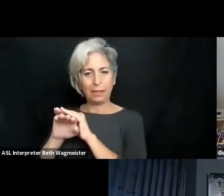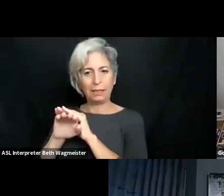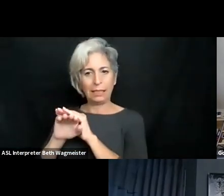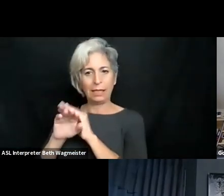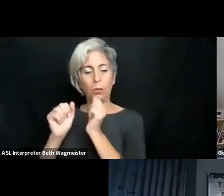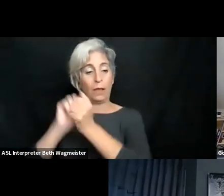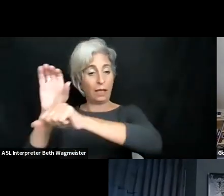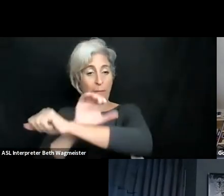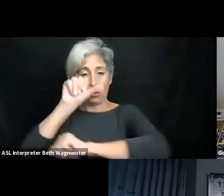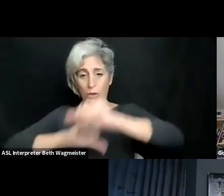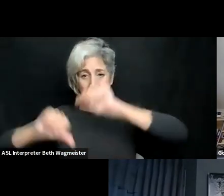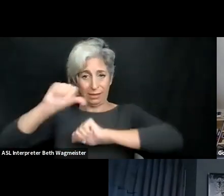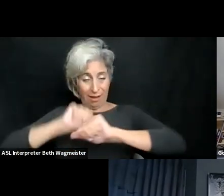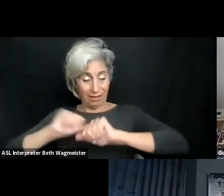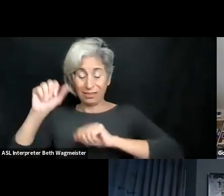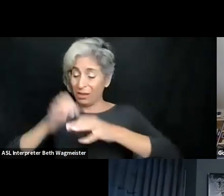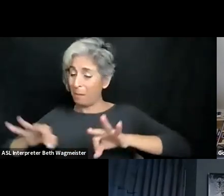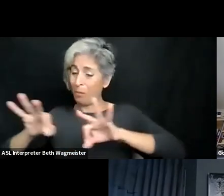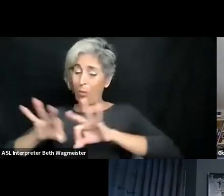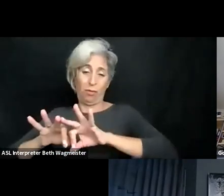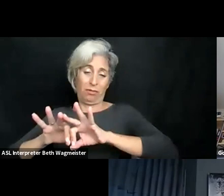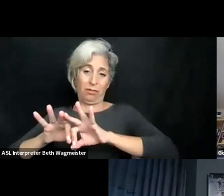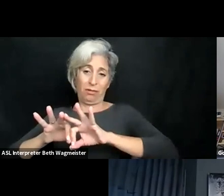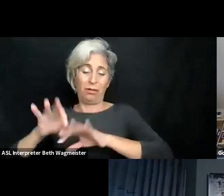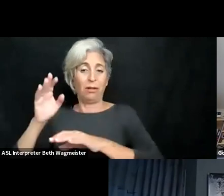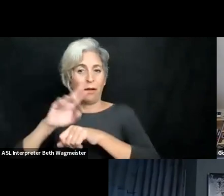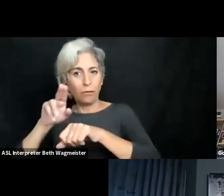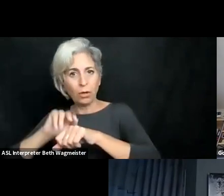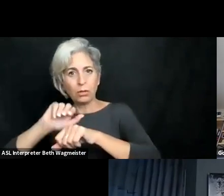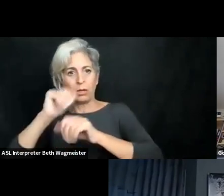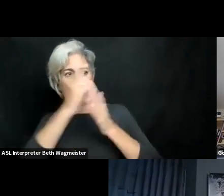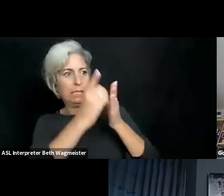But yes, to me it's really important that we teach